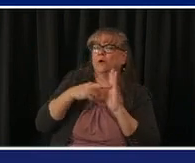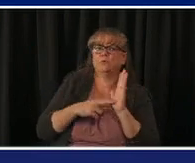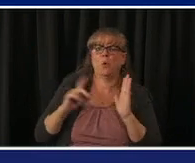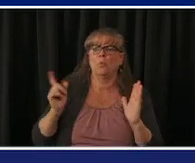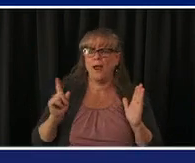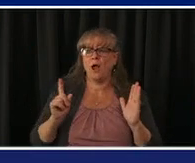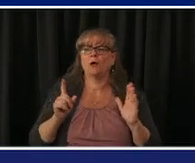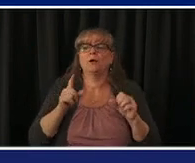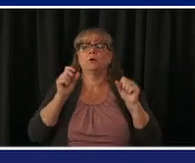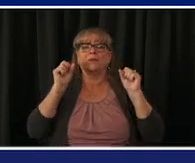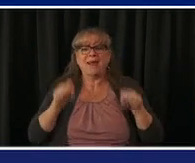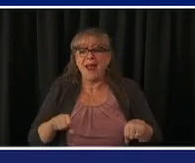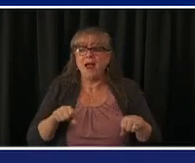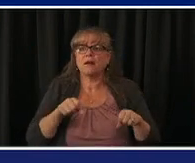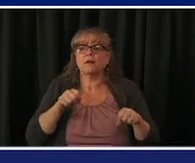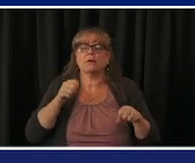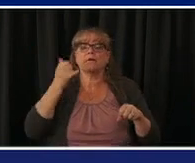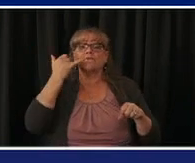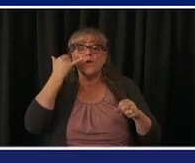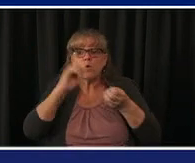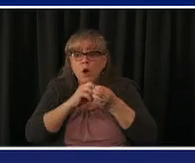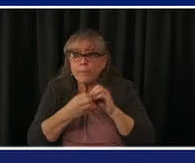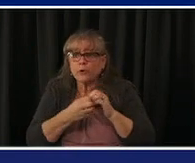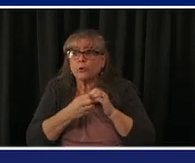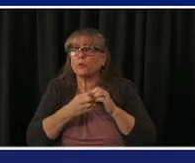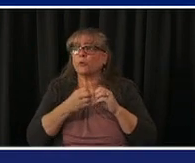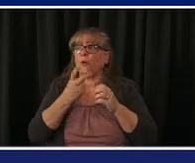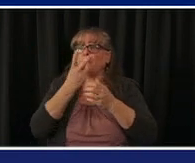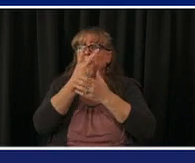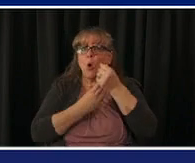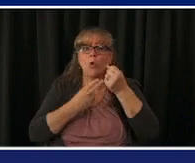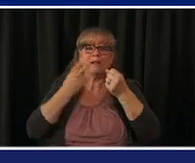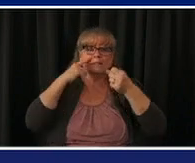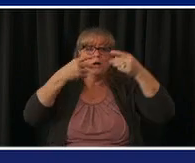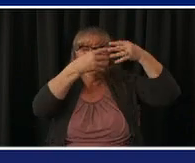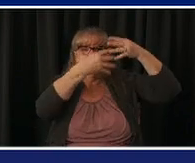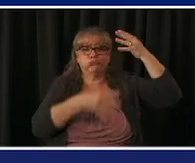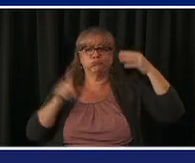english espanol there's a website uh this is probably one of the quickest easiest ways to